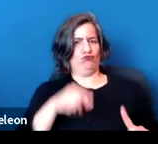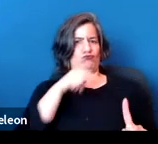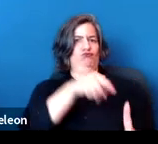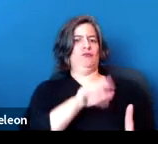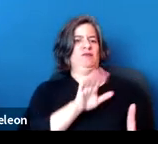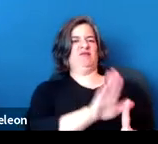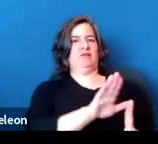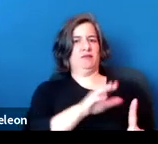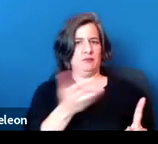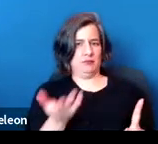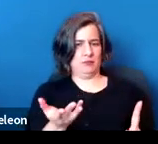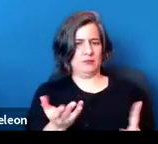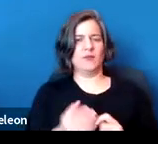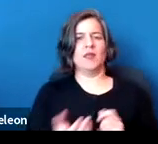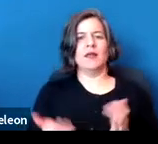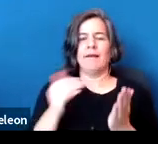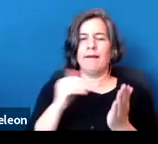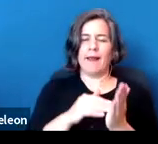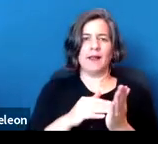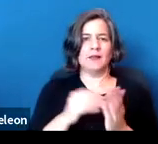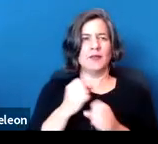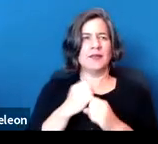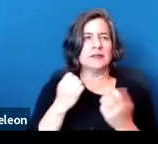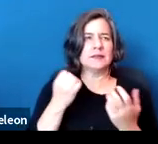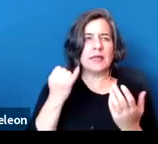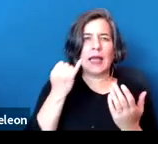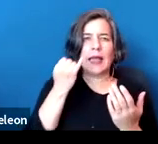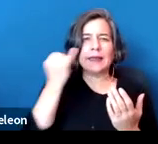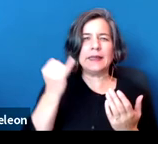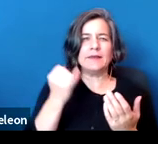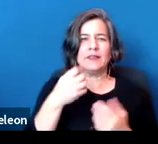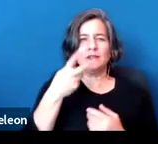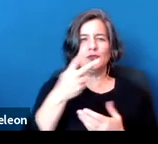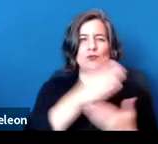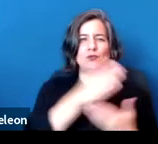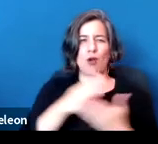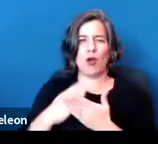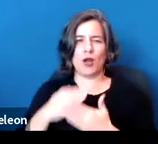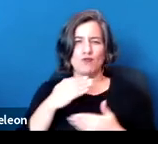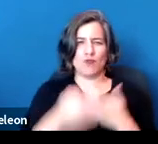Again, you get this idea of the sort of two-step process where, if you can identify a threat,